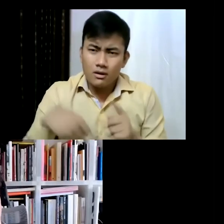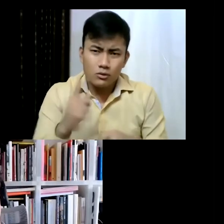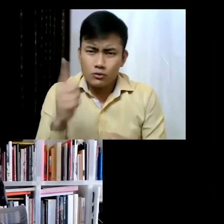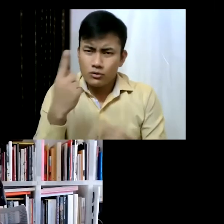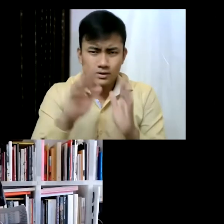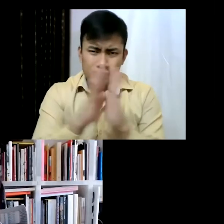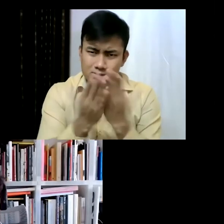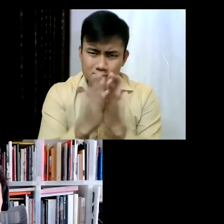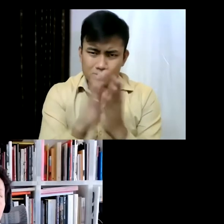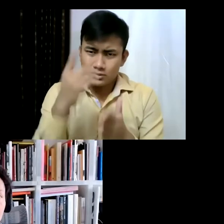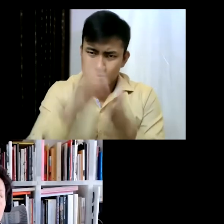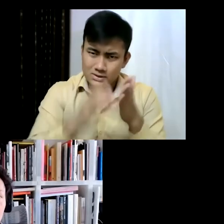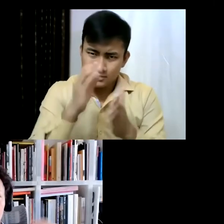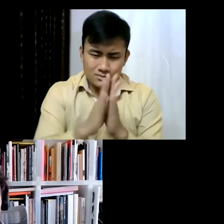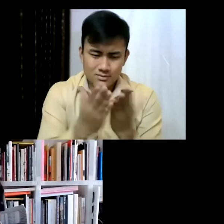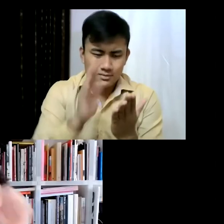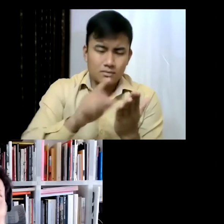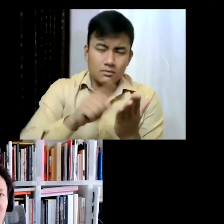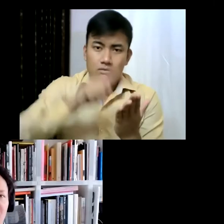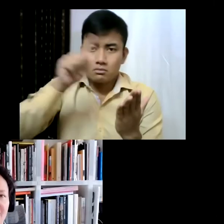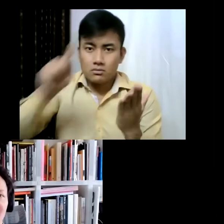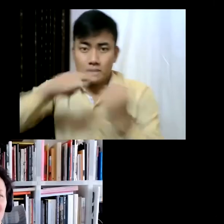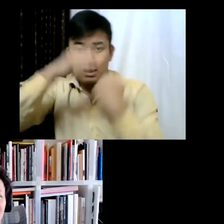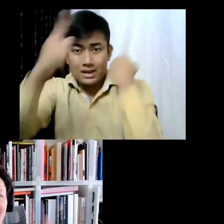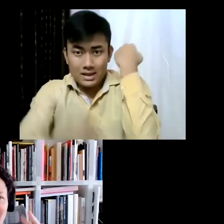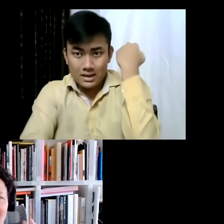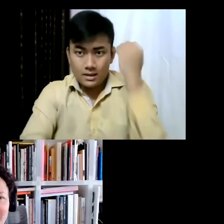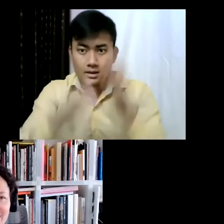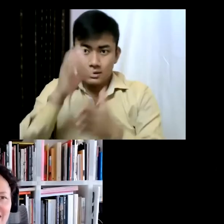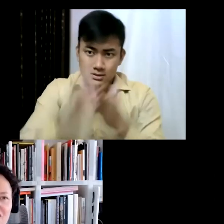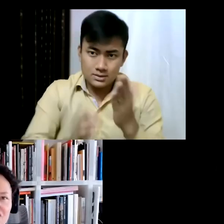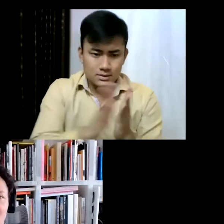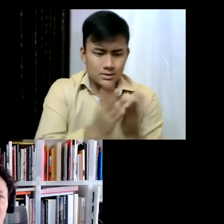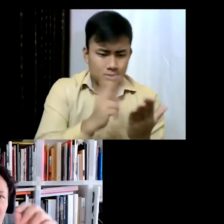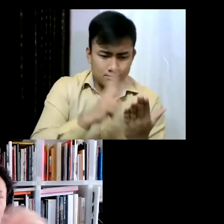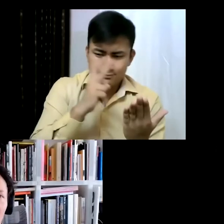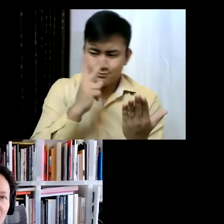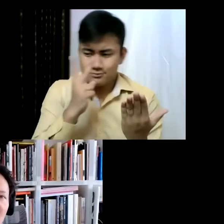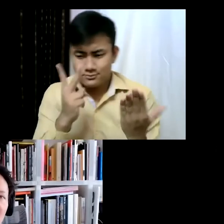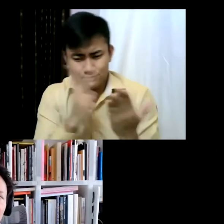last chapter. Also you can follow a special such, like a kind of hidden structure jumping from one